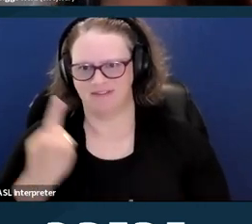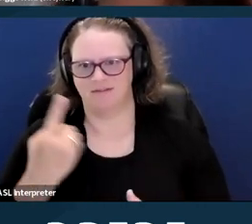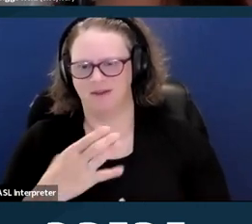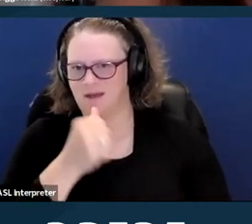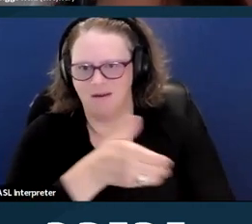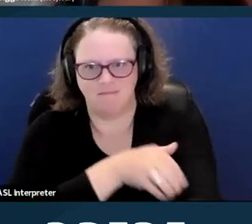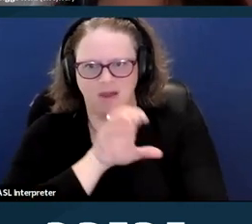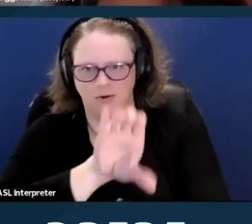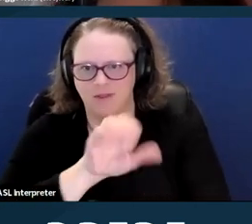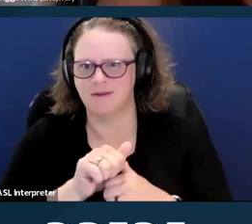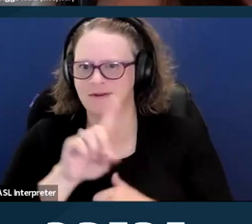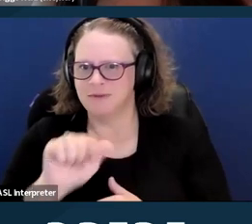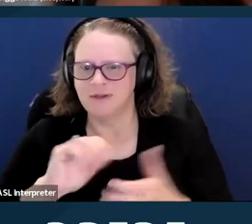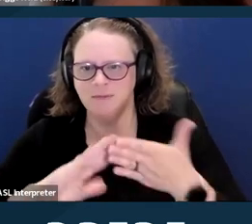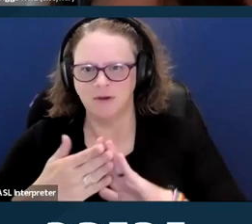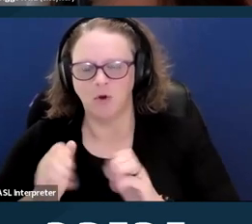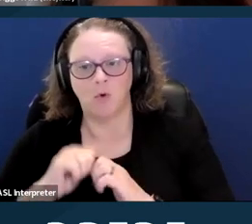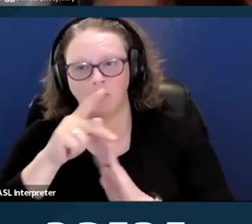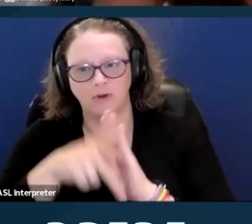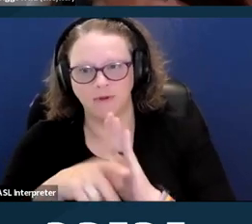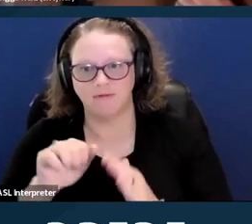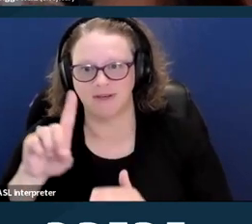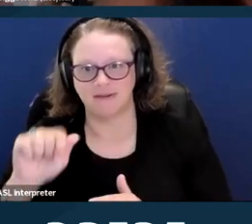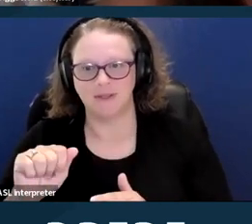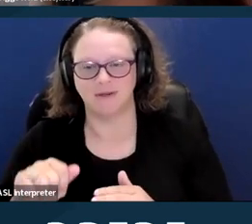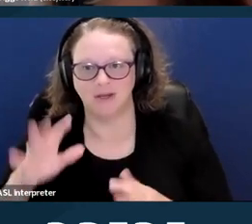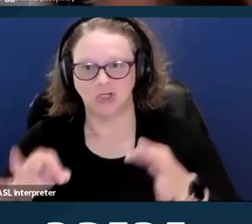or the principles of disability justice. So next slide.